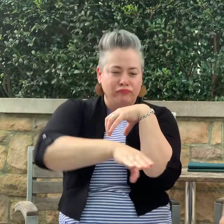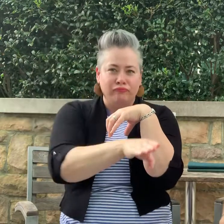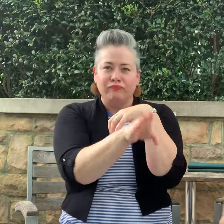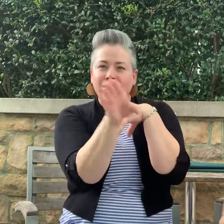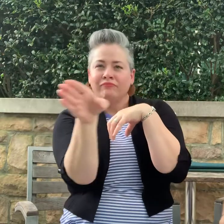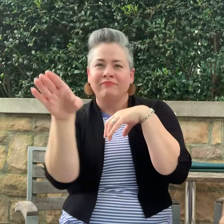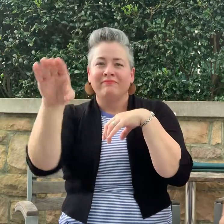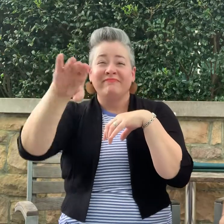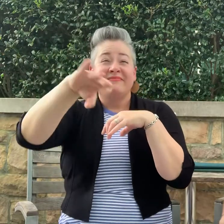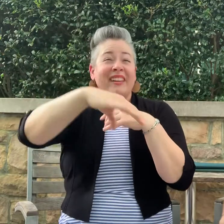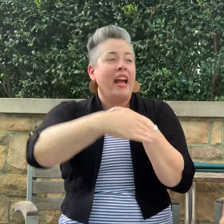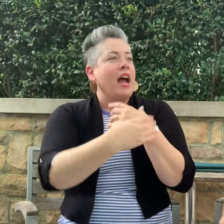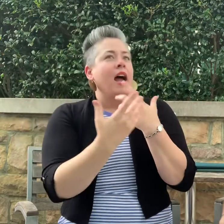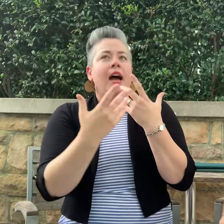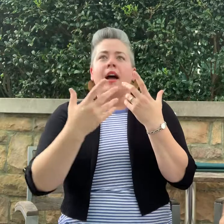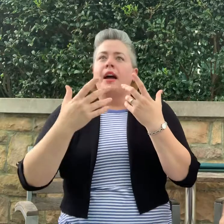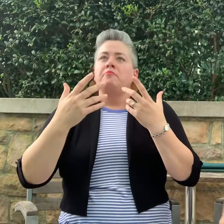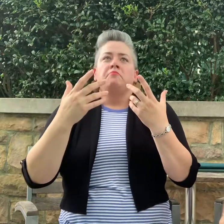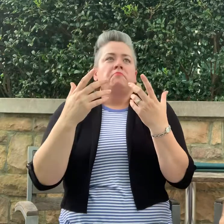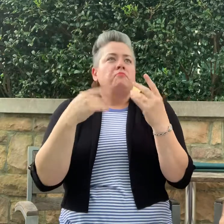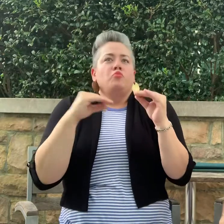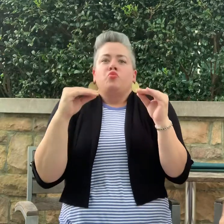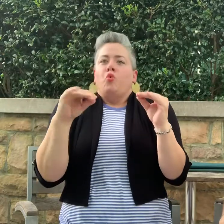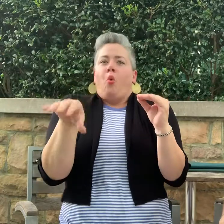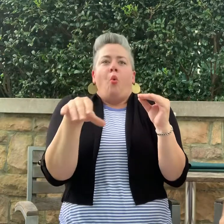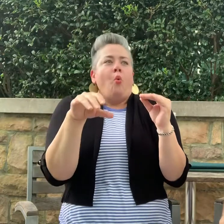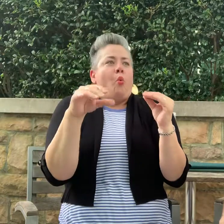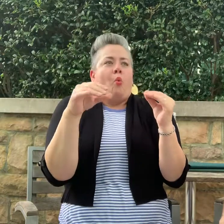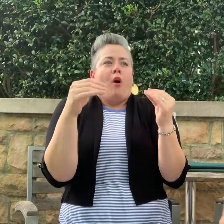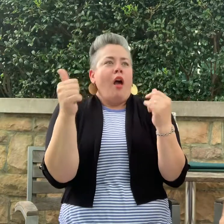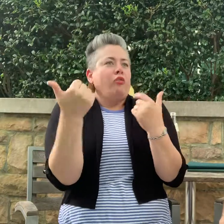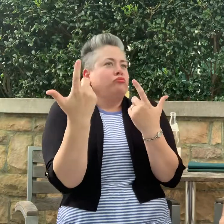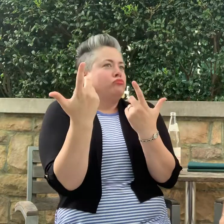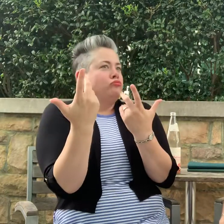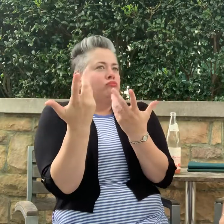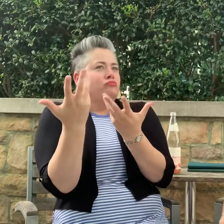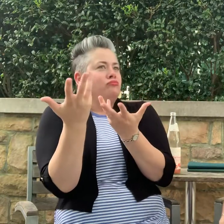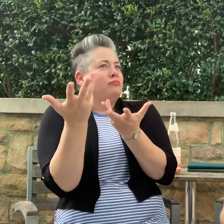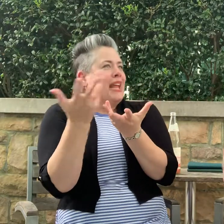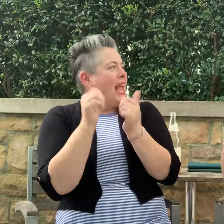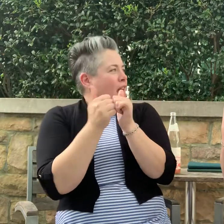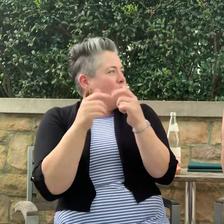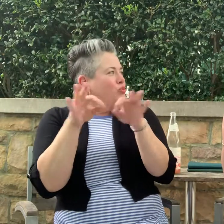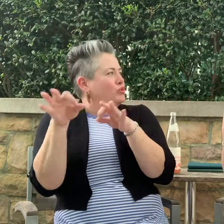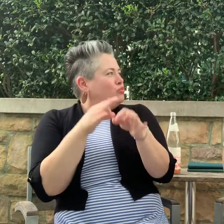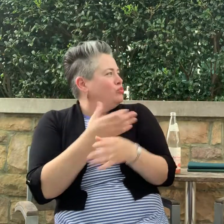out of the range to have wonderful vista views.